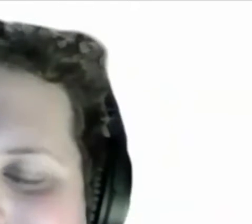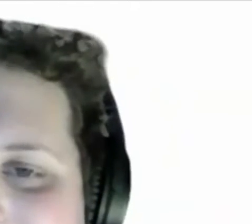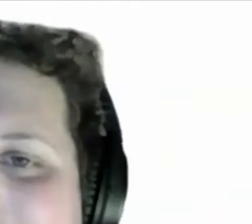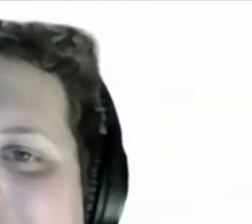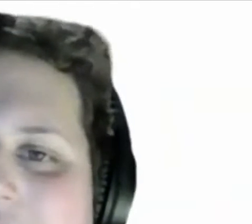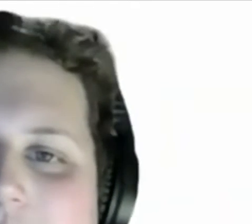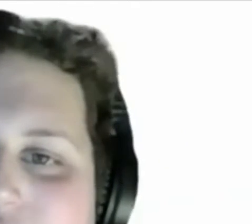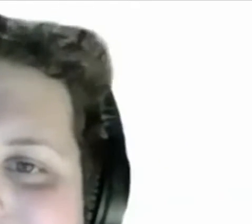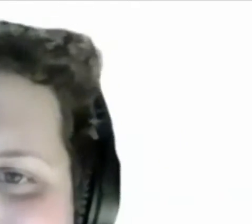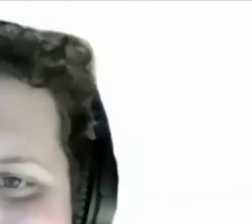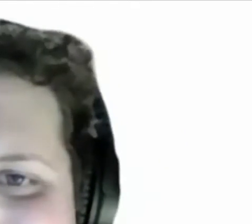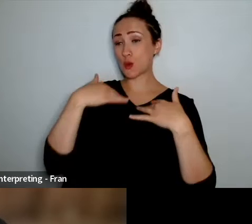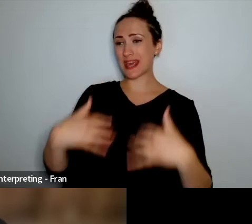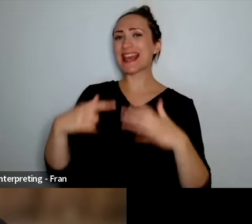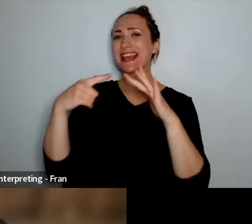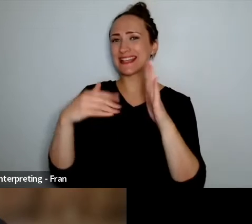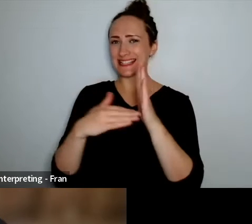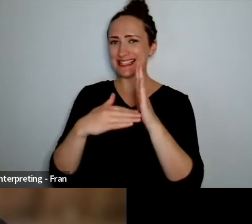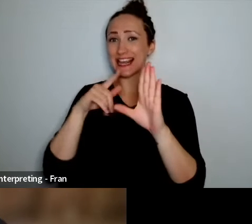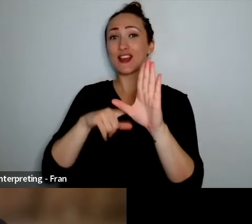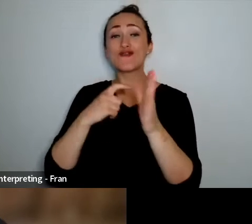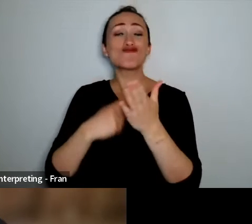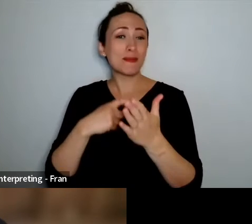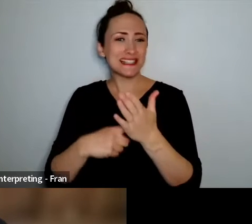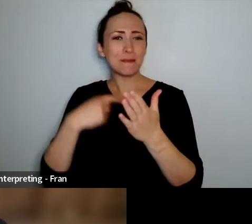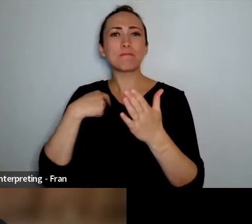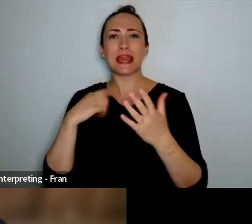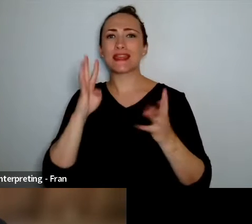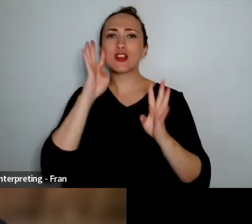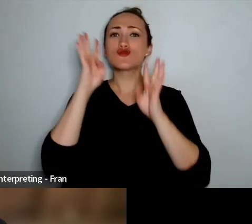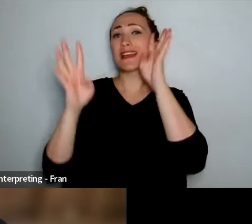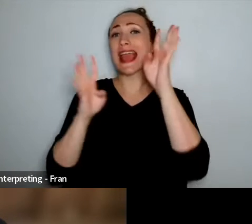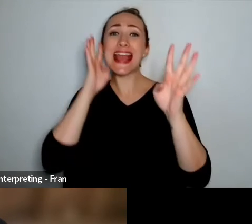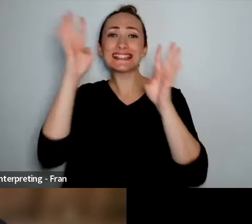Robinson. I'm the Creative Producer here at Touch Compass. My pronouns are they/them and quick audio